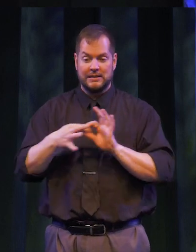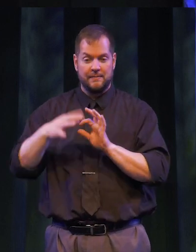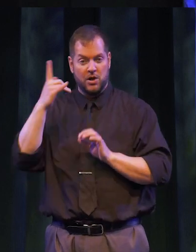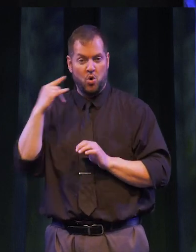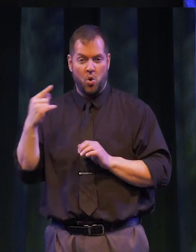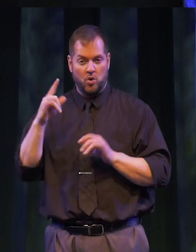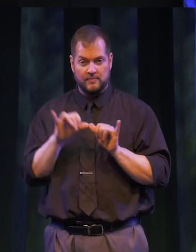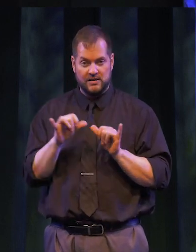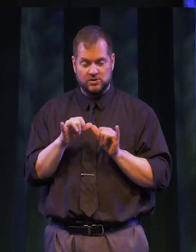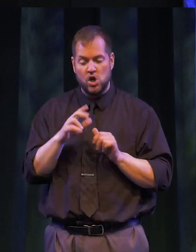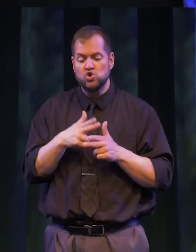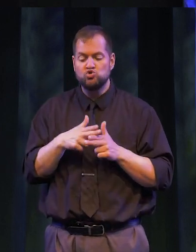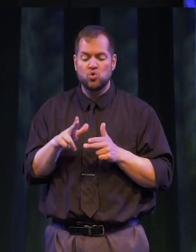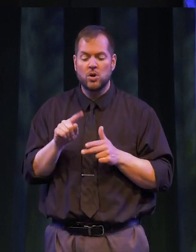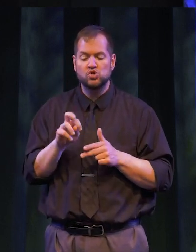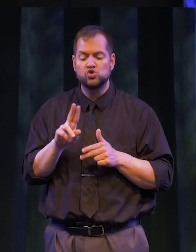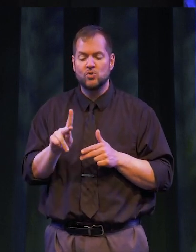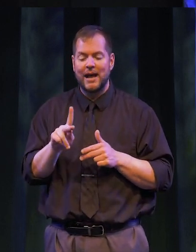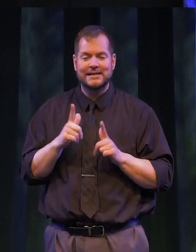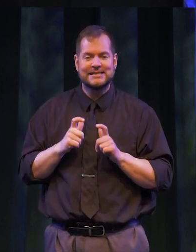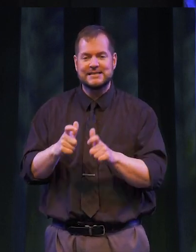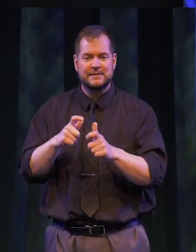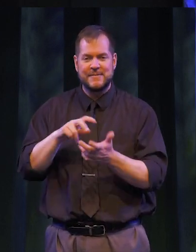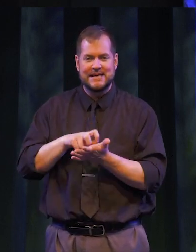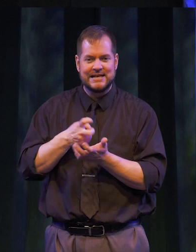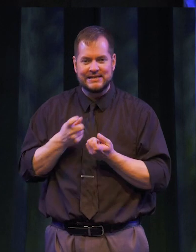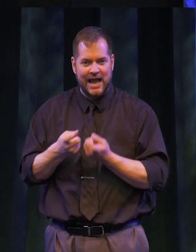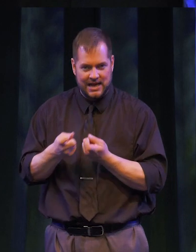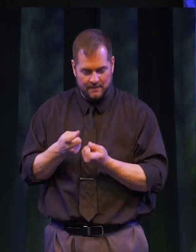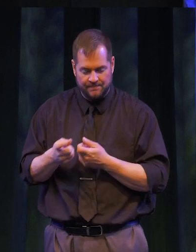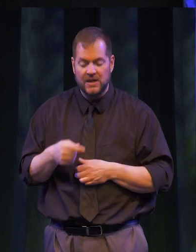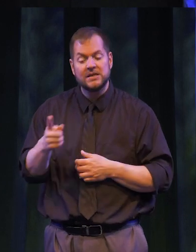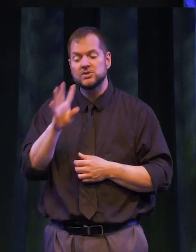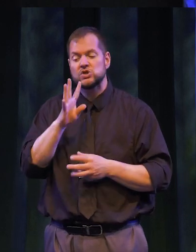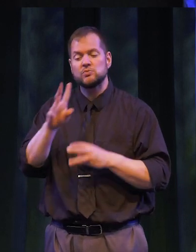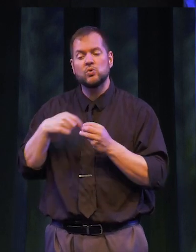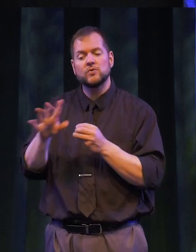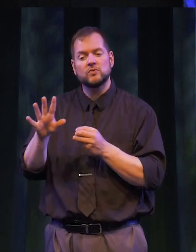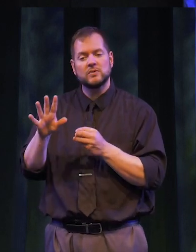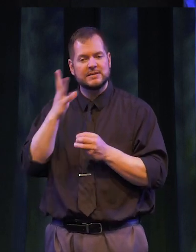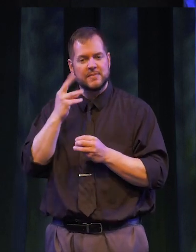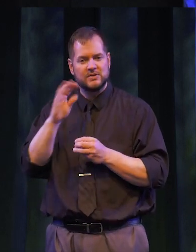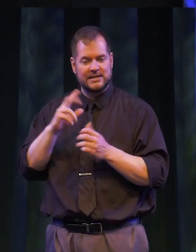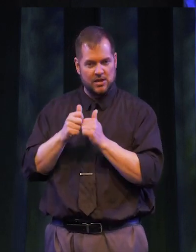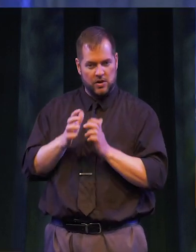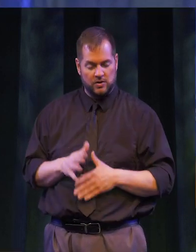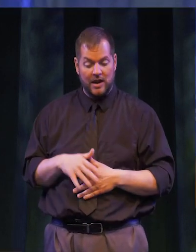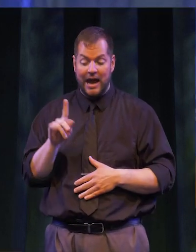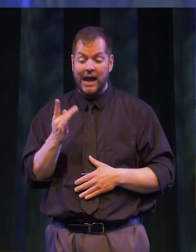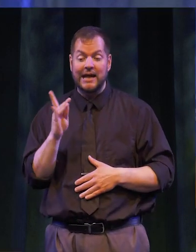medalist in short track speed skating, spoke to some students on her experience as an athlete.